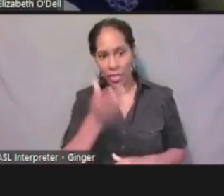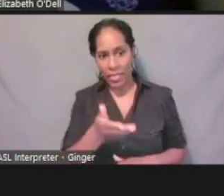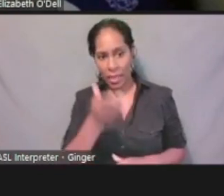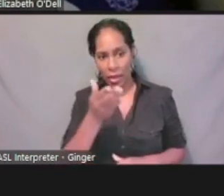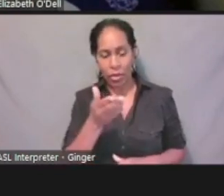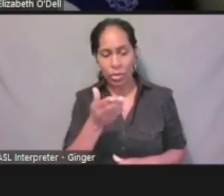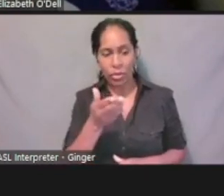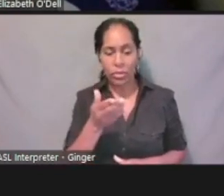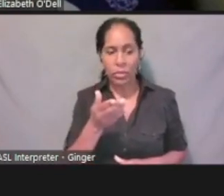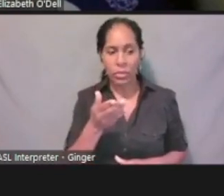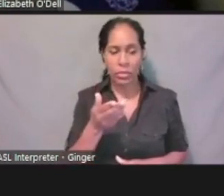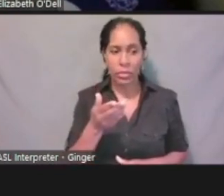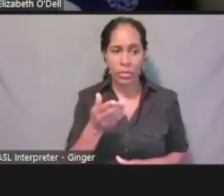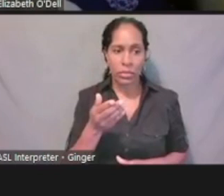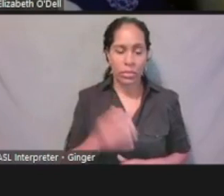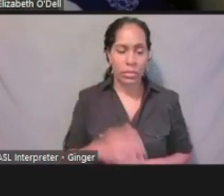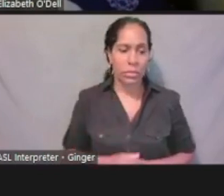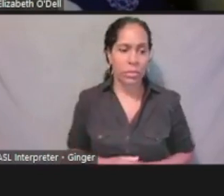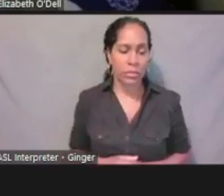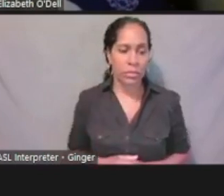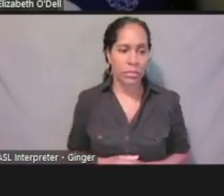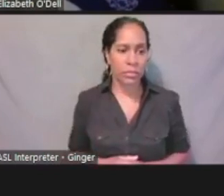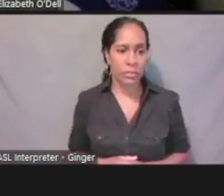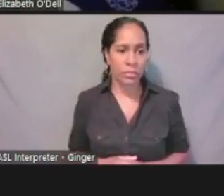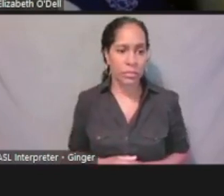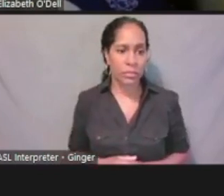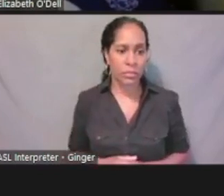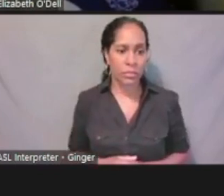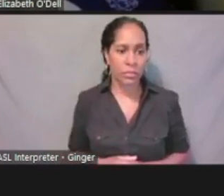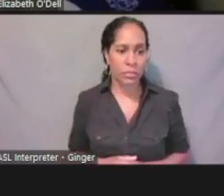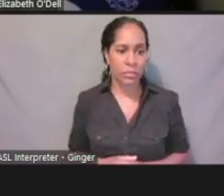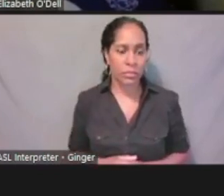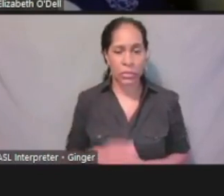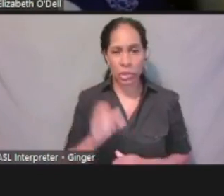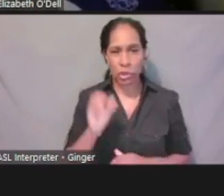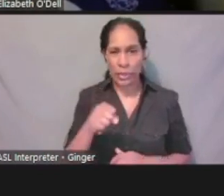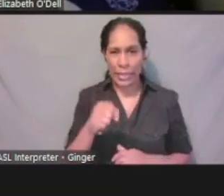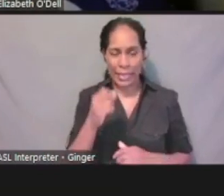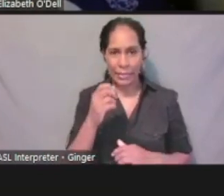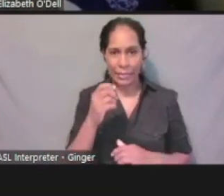with the same name. So there's income being received